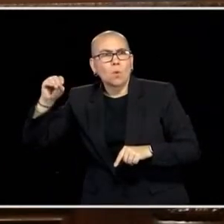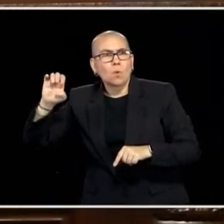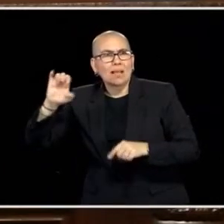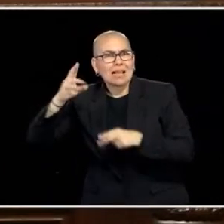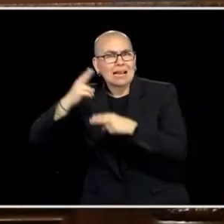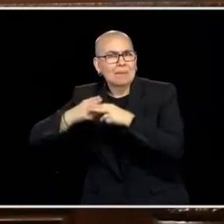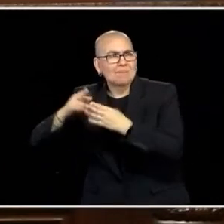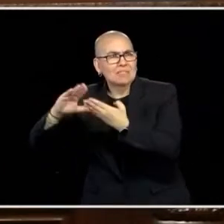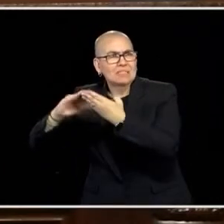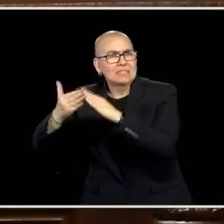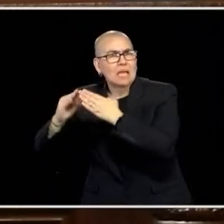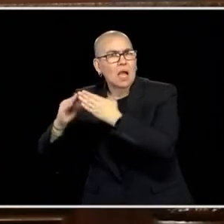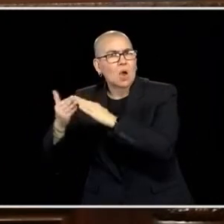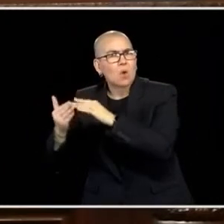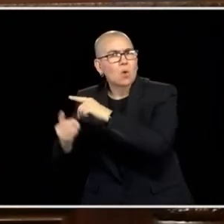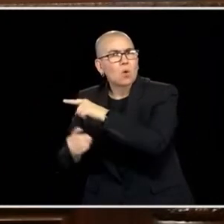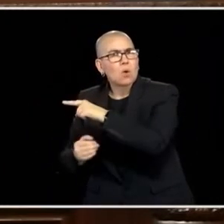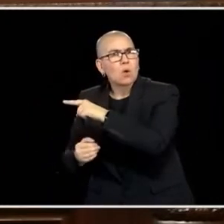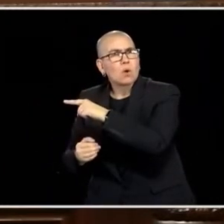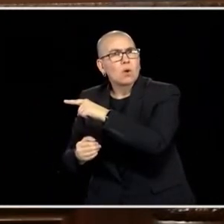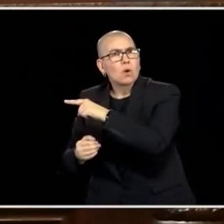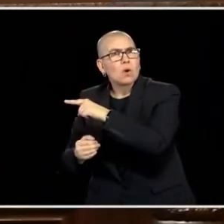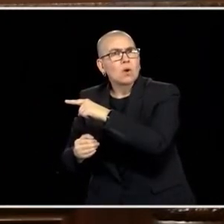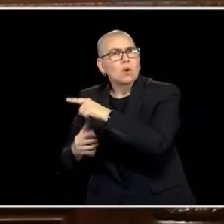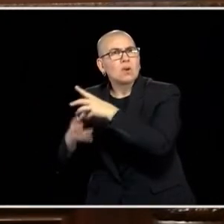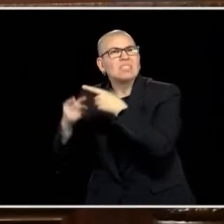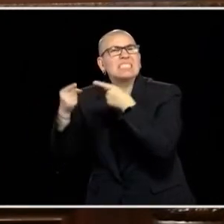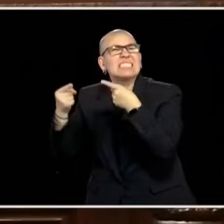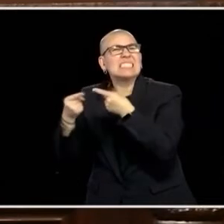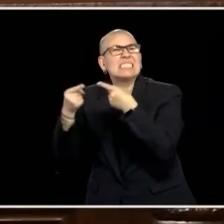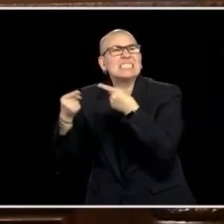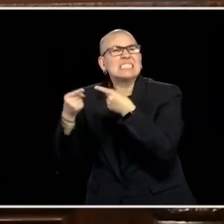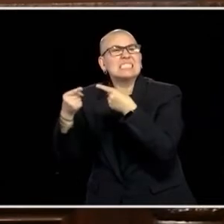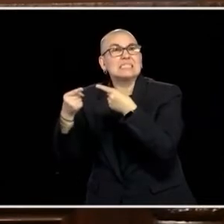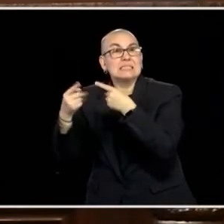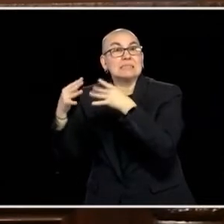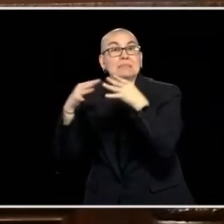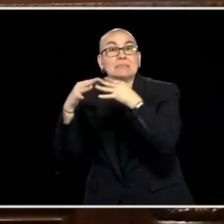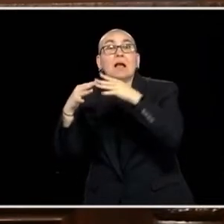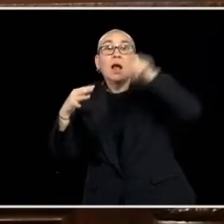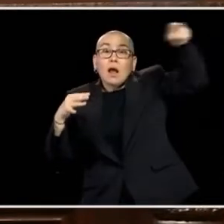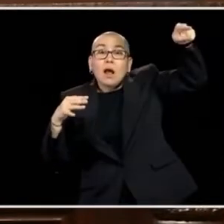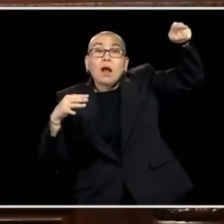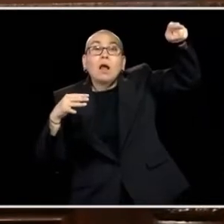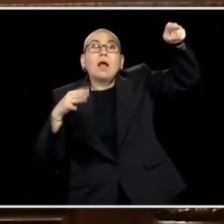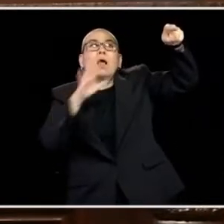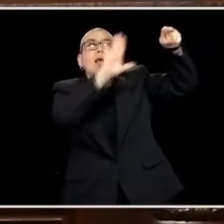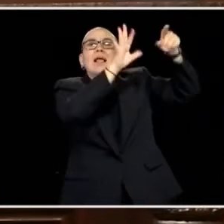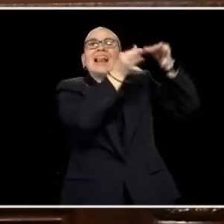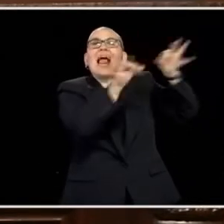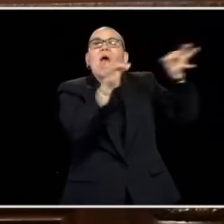DAKOTA LEADER. THE NAME TAOPE MEANS WOUNDED IN BATTLE BUT THE MAN TAOPE